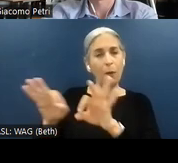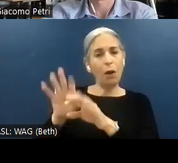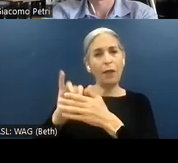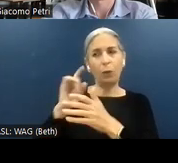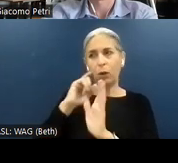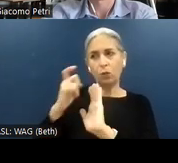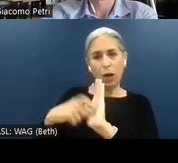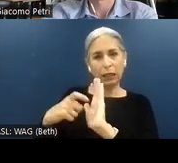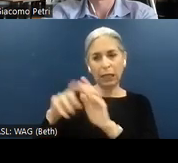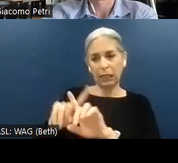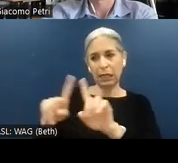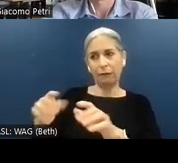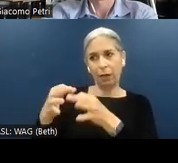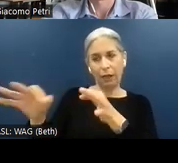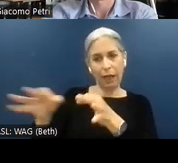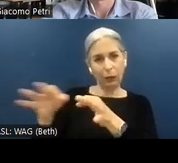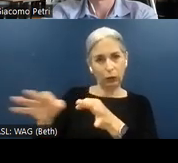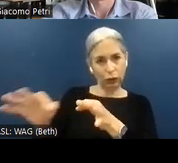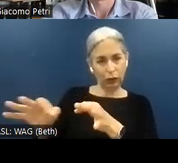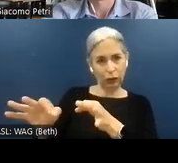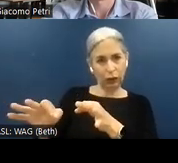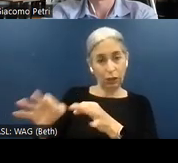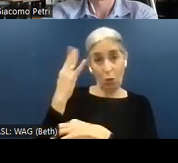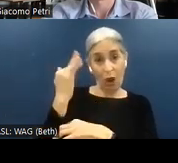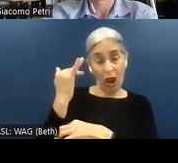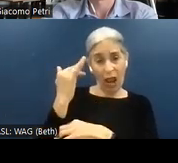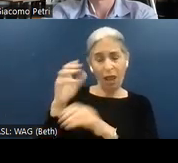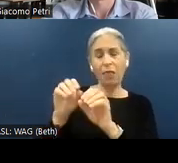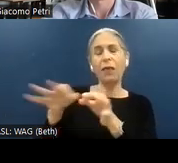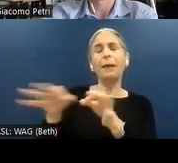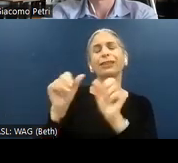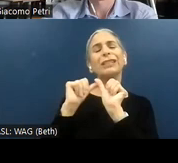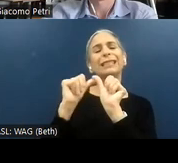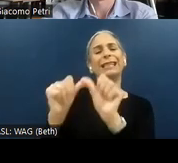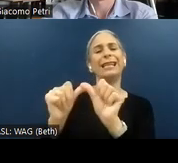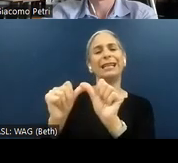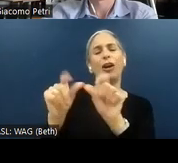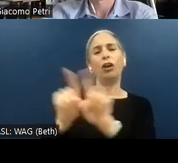the different languages so our message is consistent and is appropriate across different